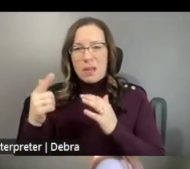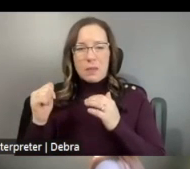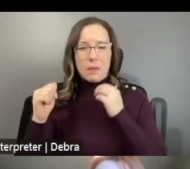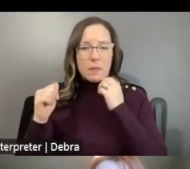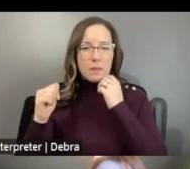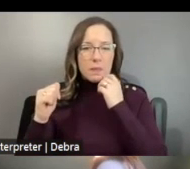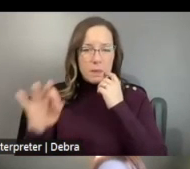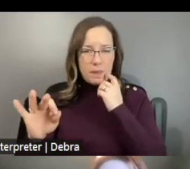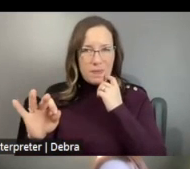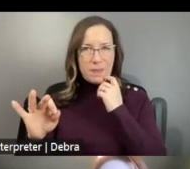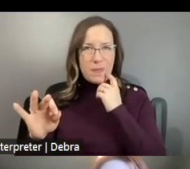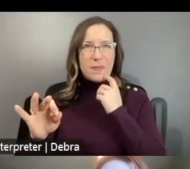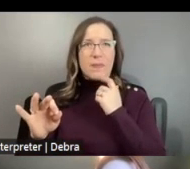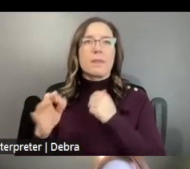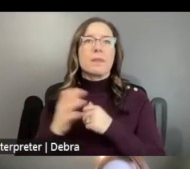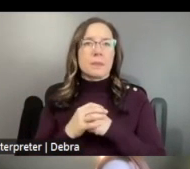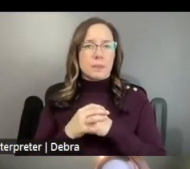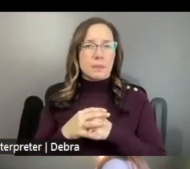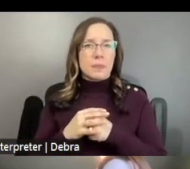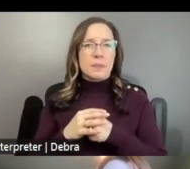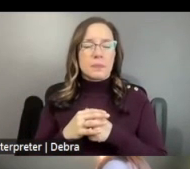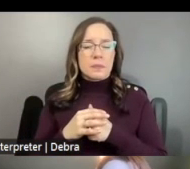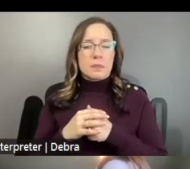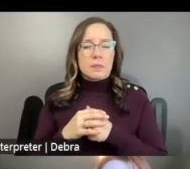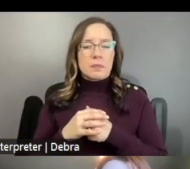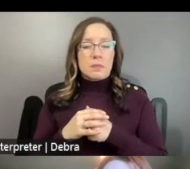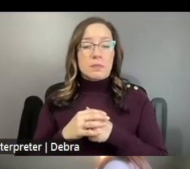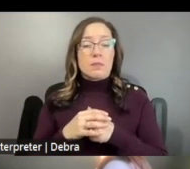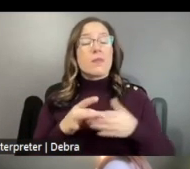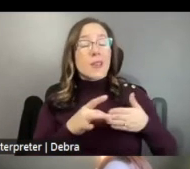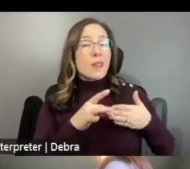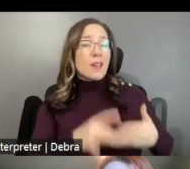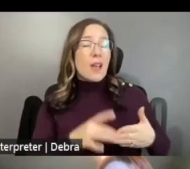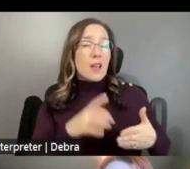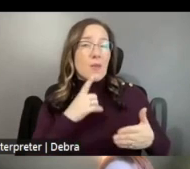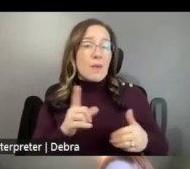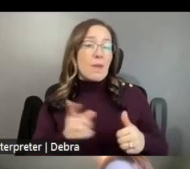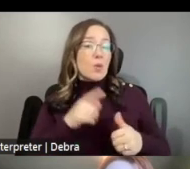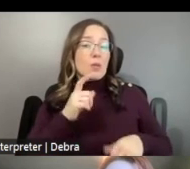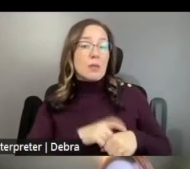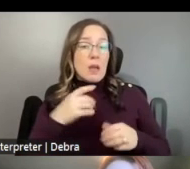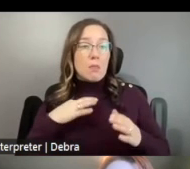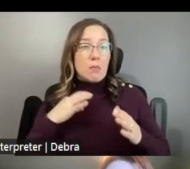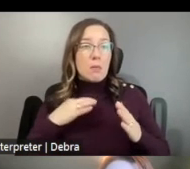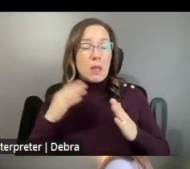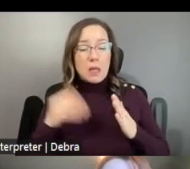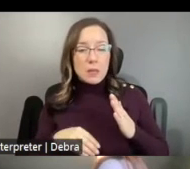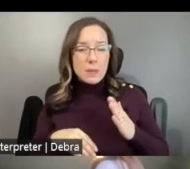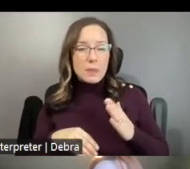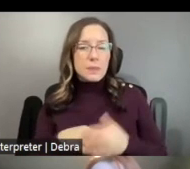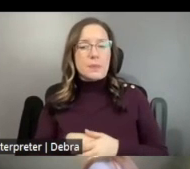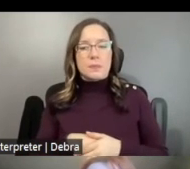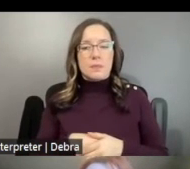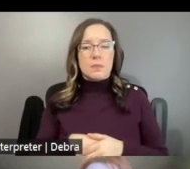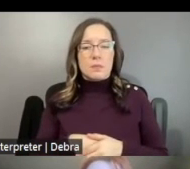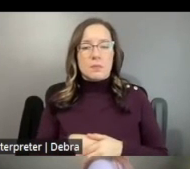APPLICANT PORTAL. THERE'S A GUIDE FOR FIRST-TIME APPLICANTS AND THERE ARE RECORDED WEBINARS